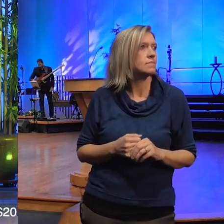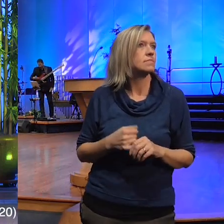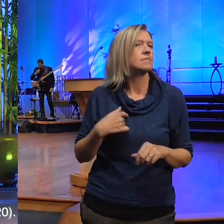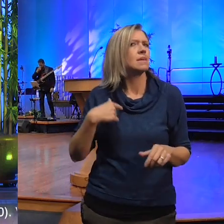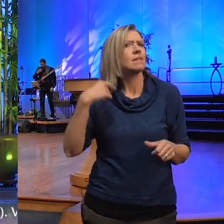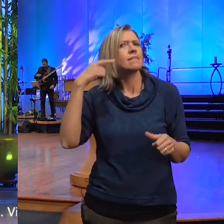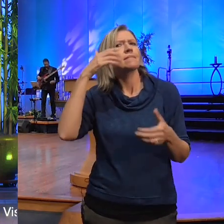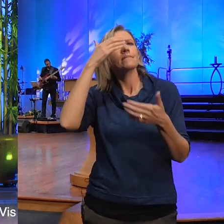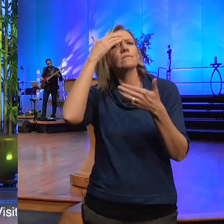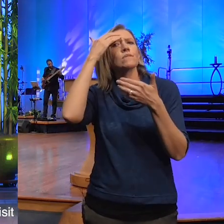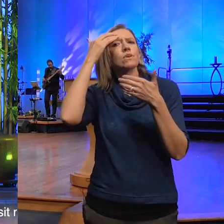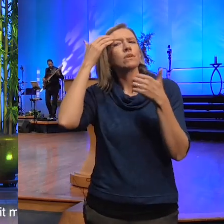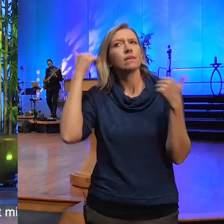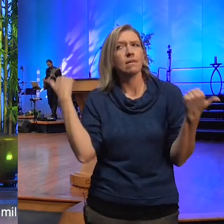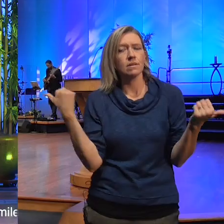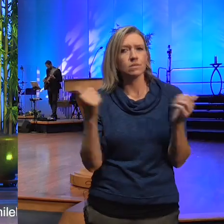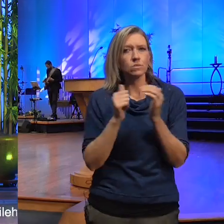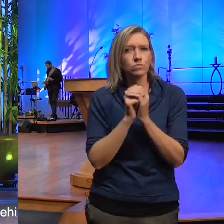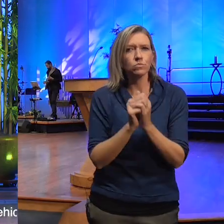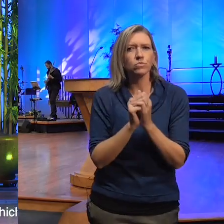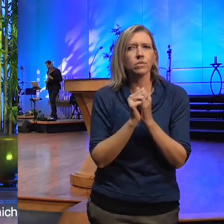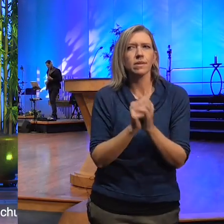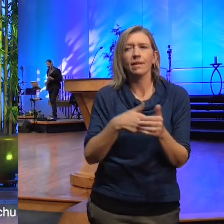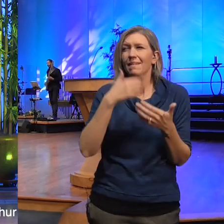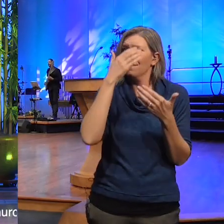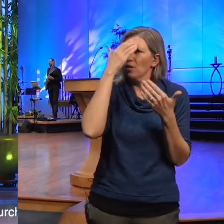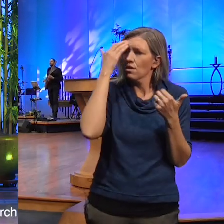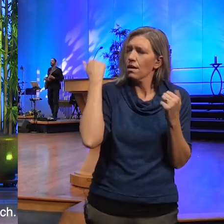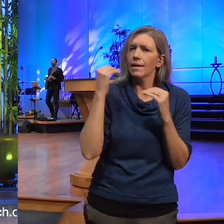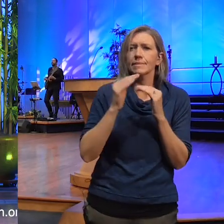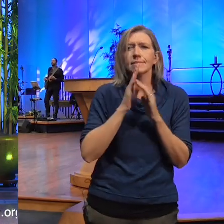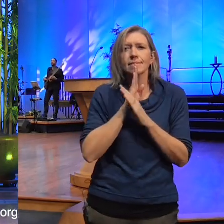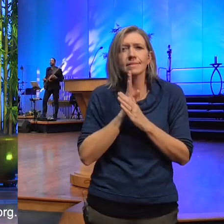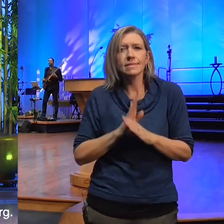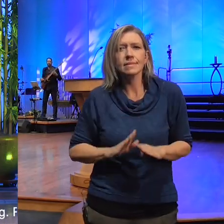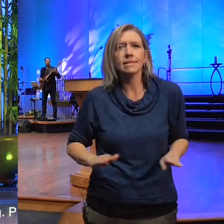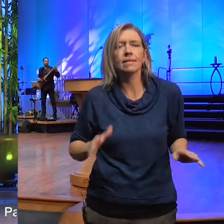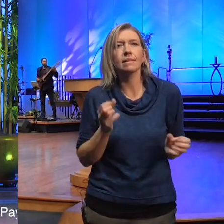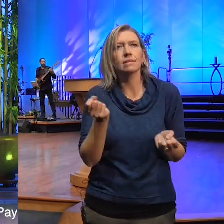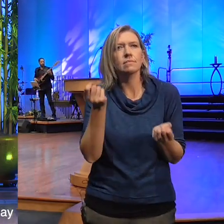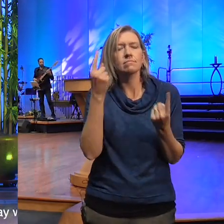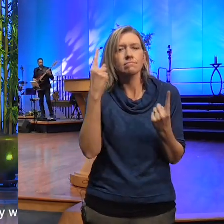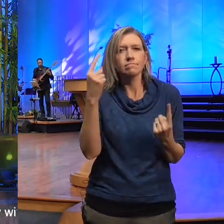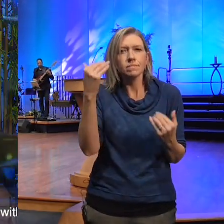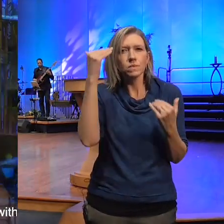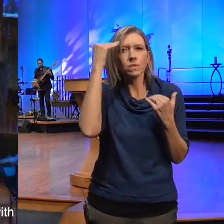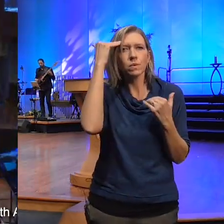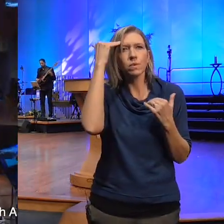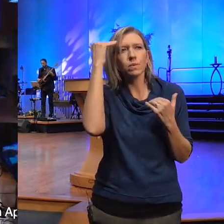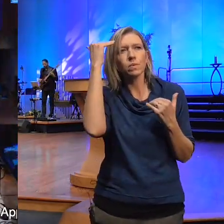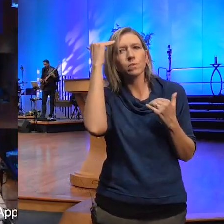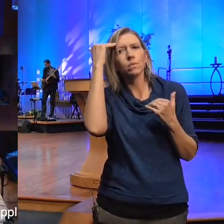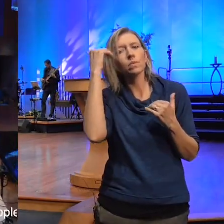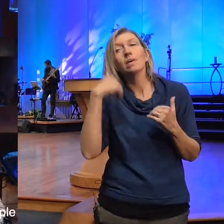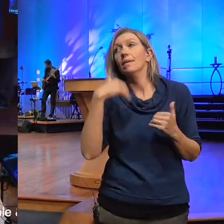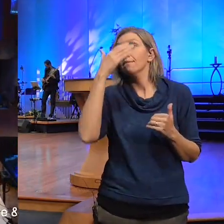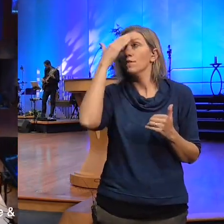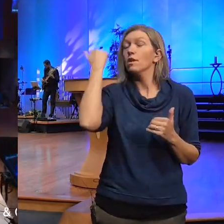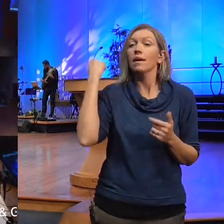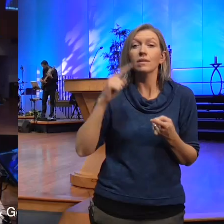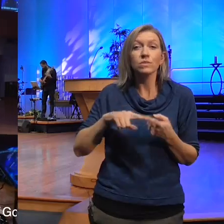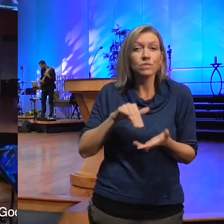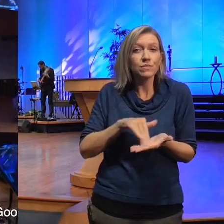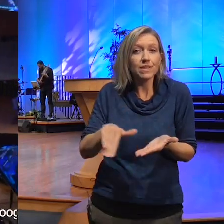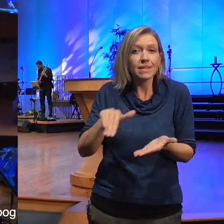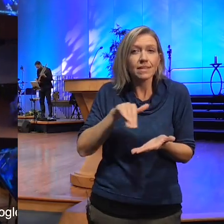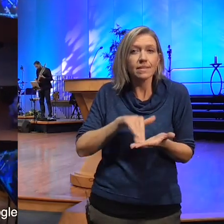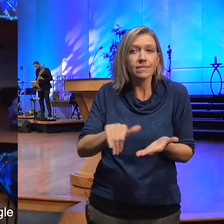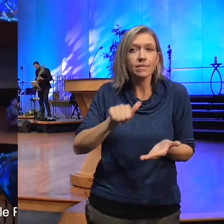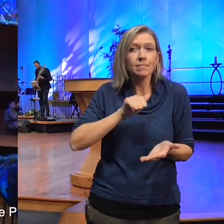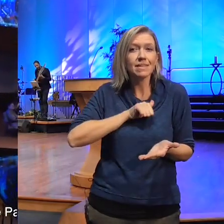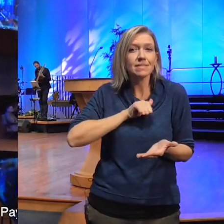to pray forgot to be still and know forgot to forgive myself until I forget myself